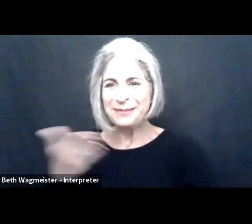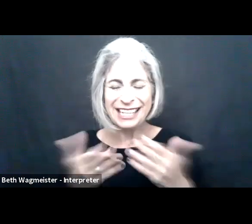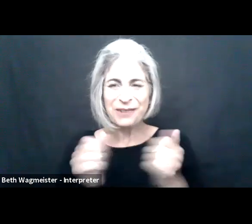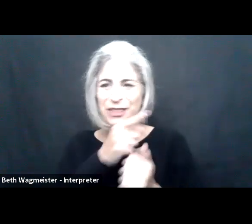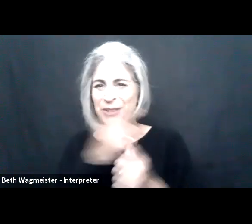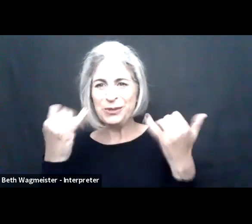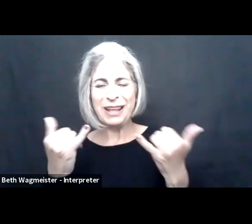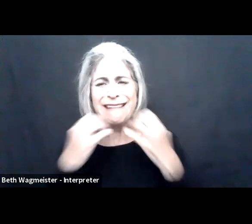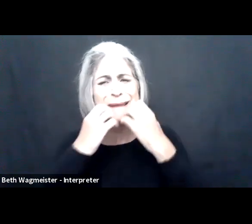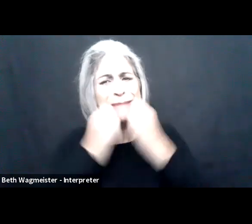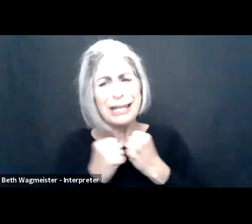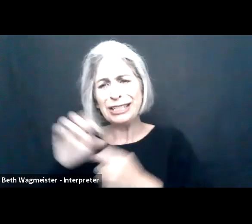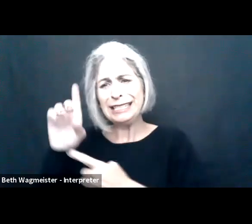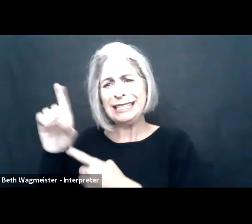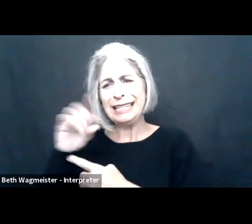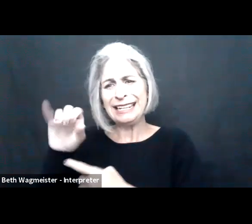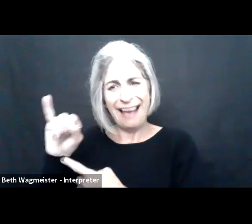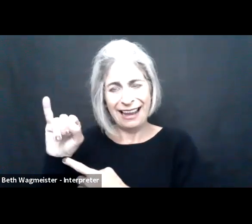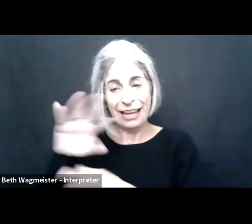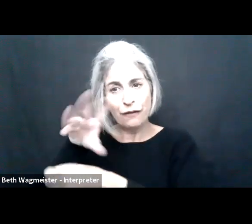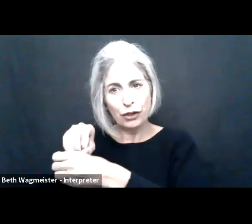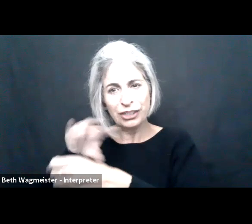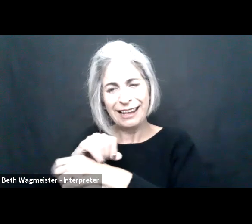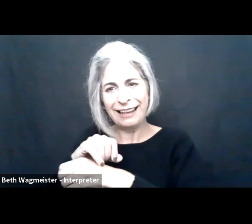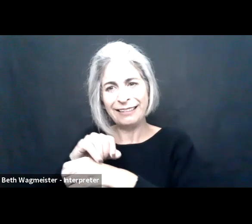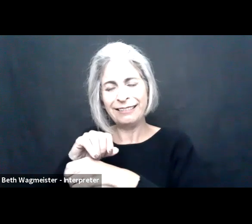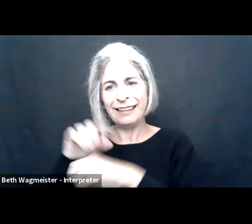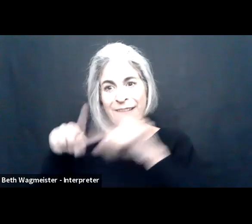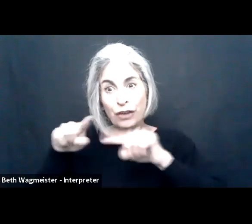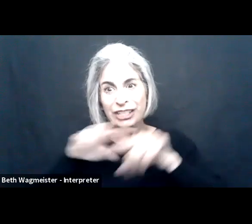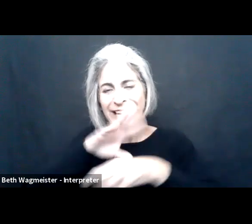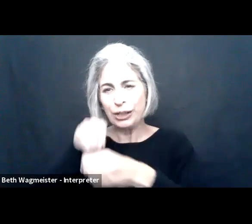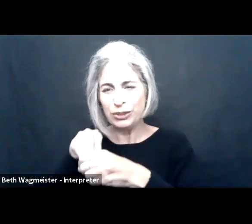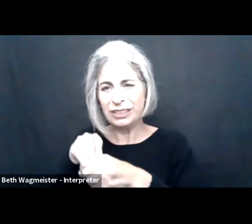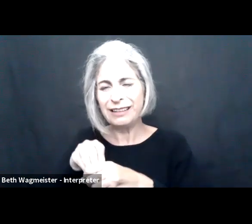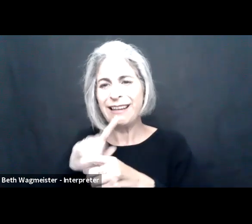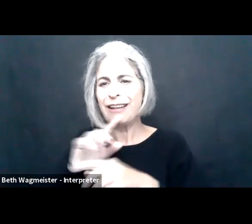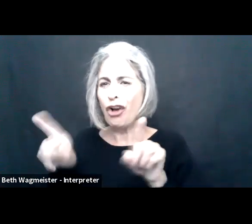Well, I am so happy to be here today. I am passionate about D and I, I'm also